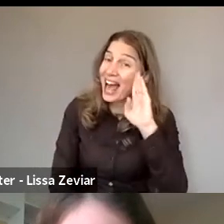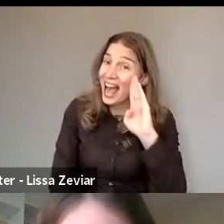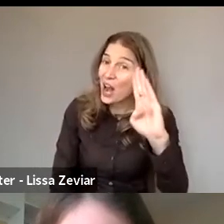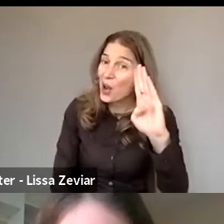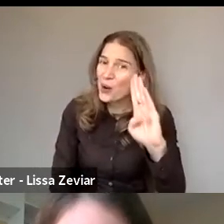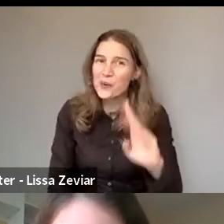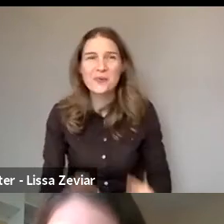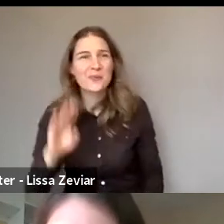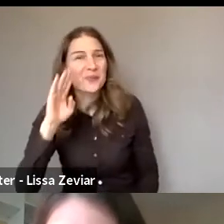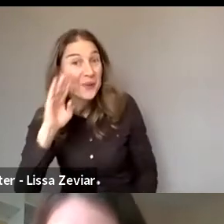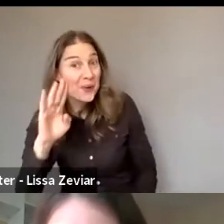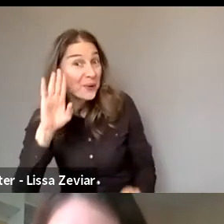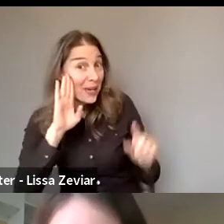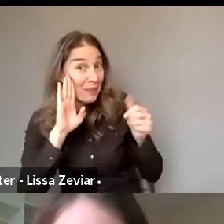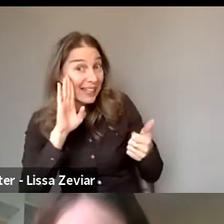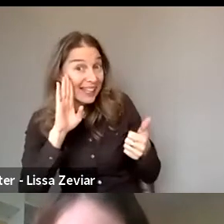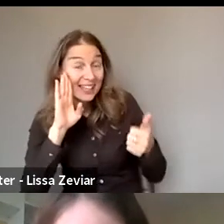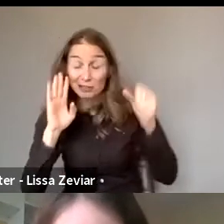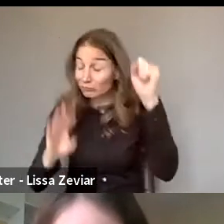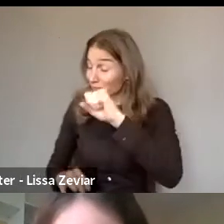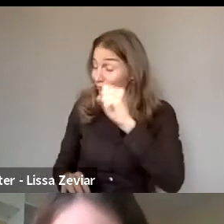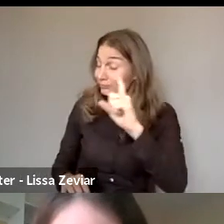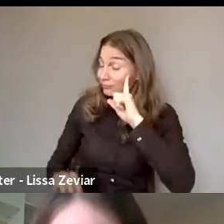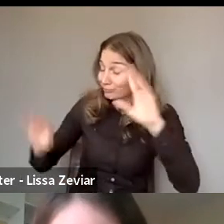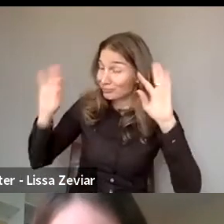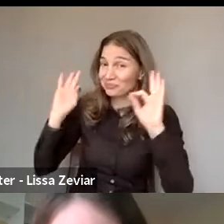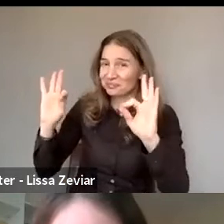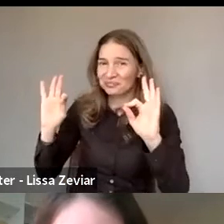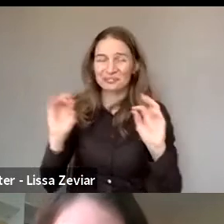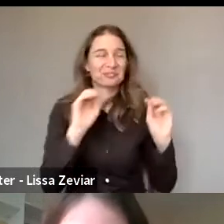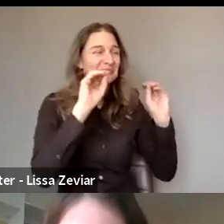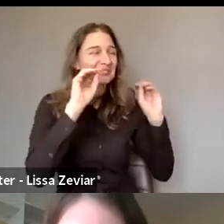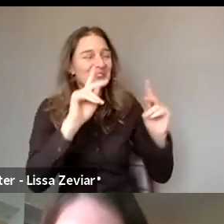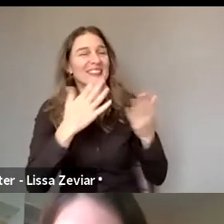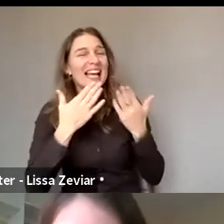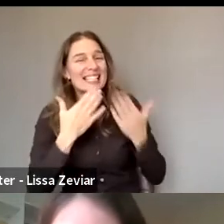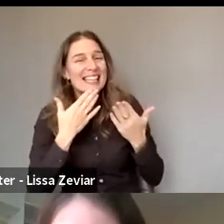Hi, can you hear me? ANA: Yes, we can. Thank you very much for the floor,